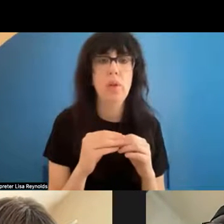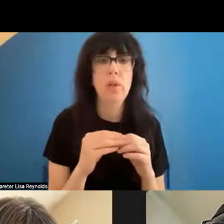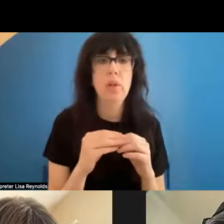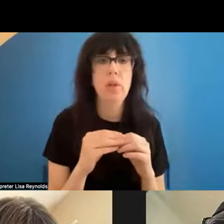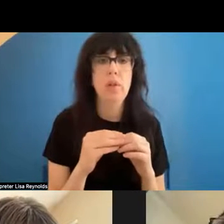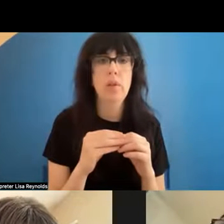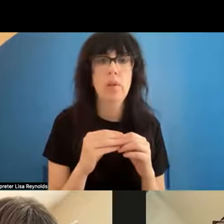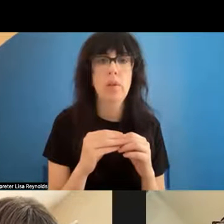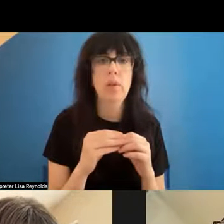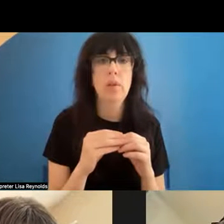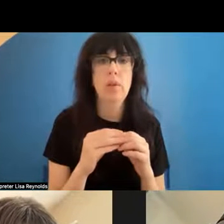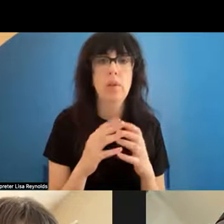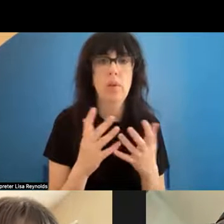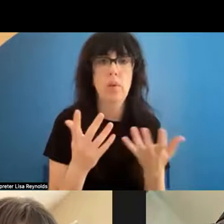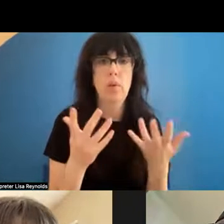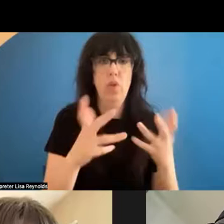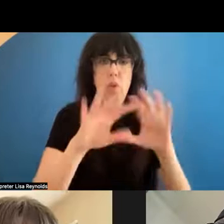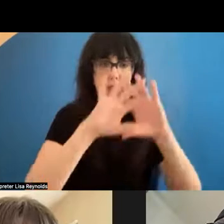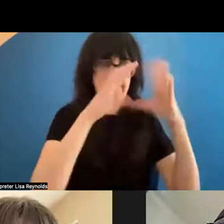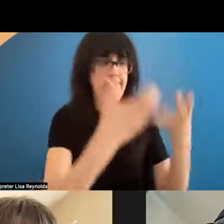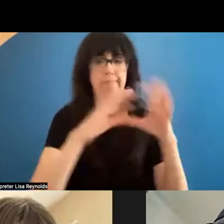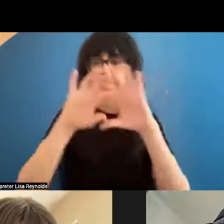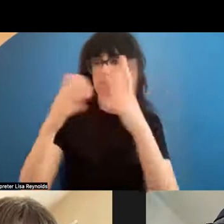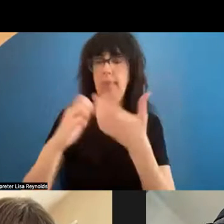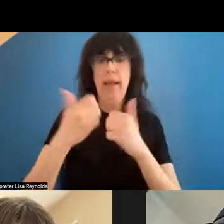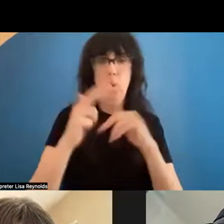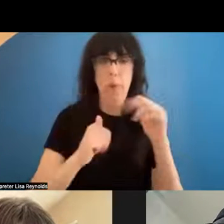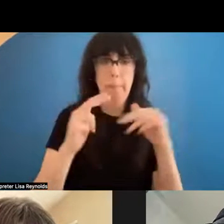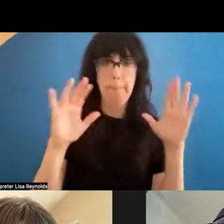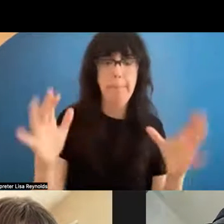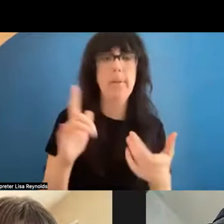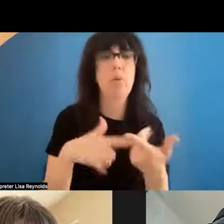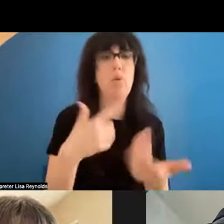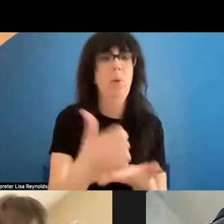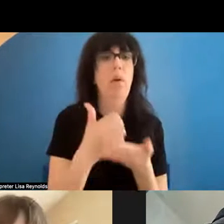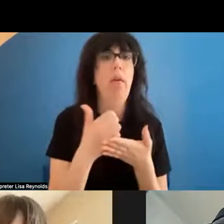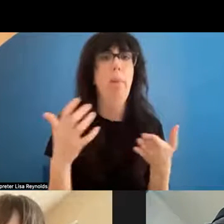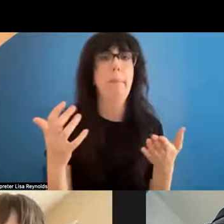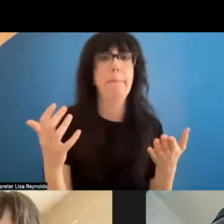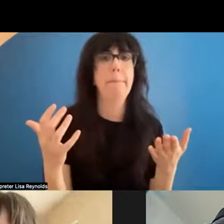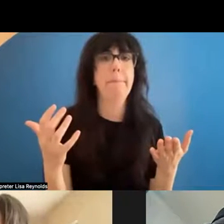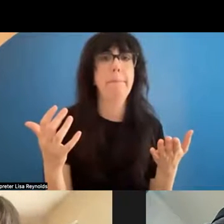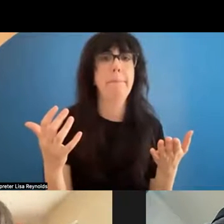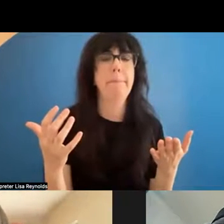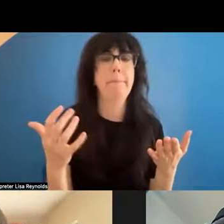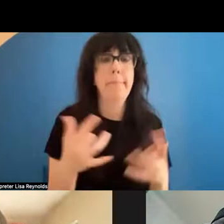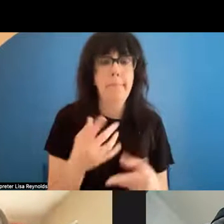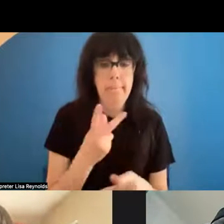containers that we can build to help us, not only to care